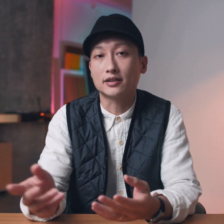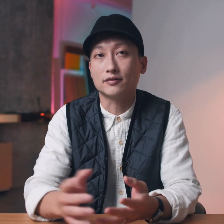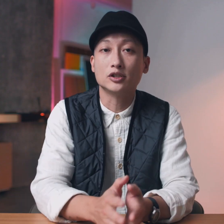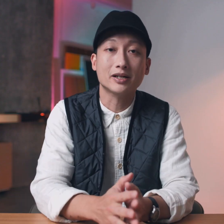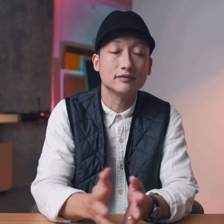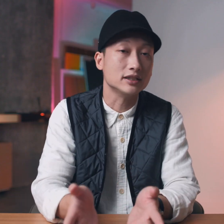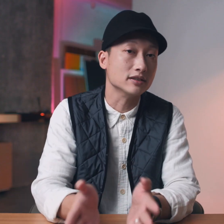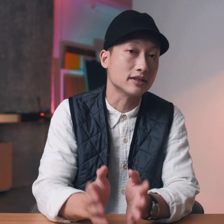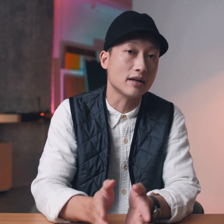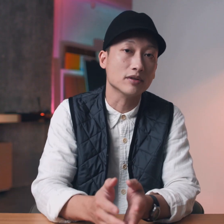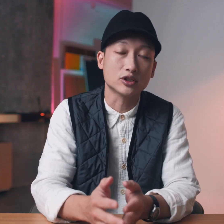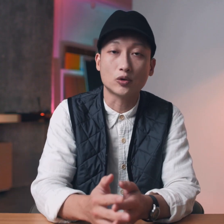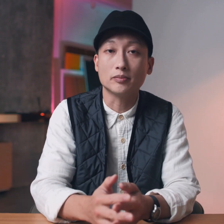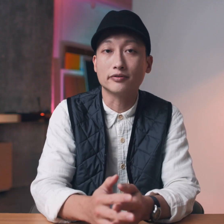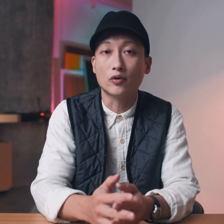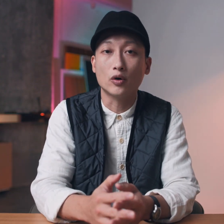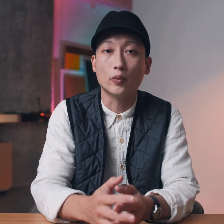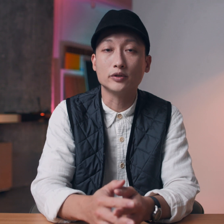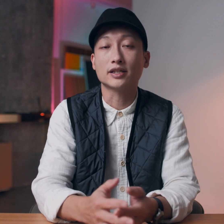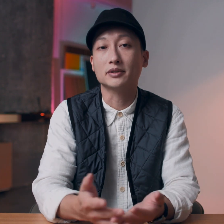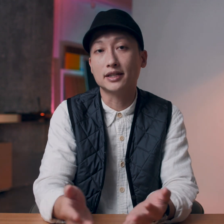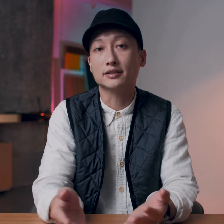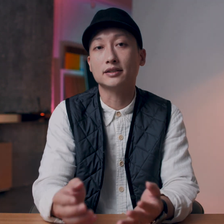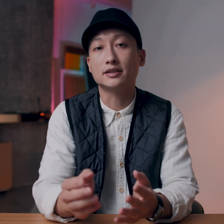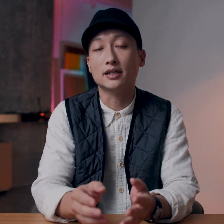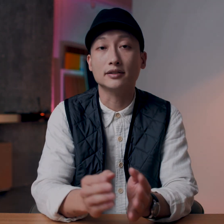negative you might have seen this game like drawing before where you simultaneously see